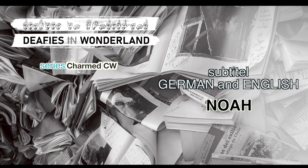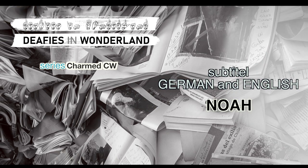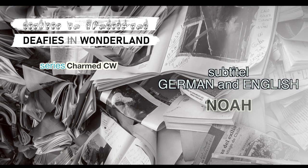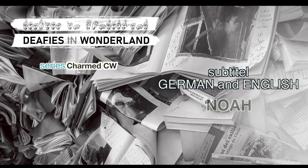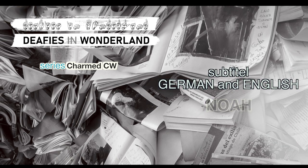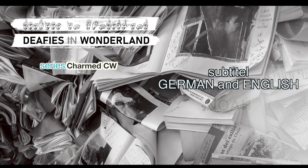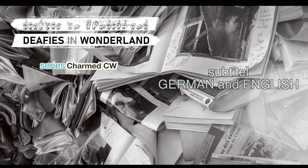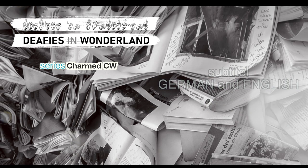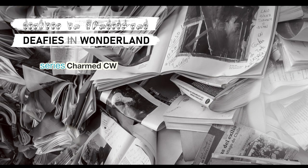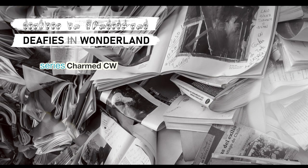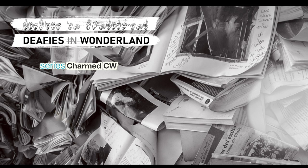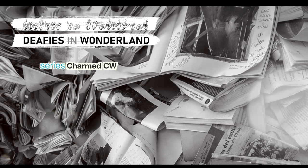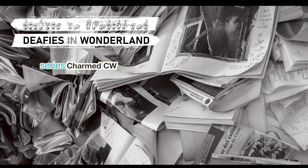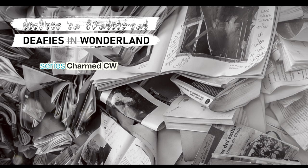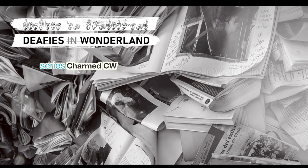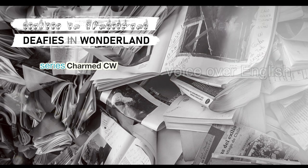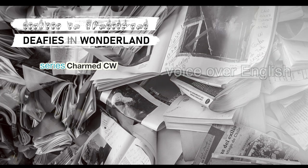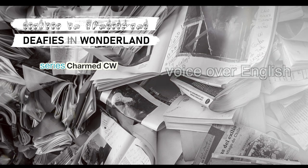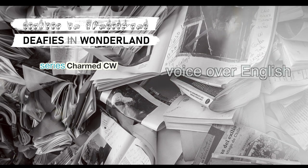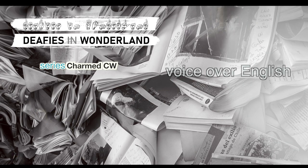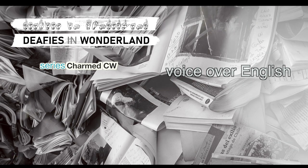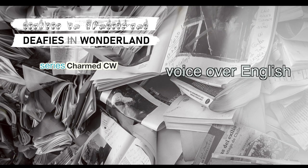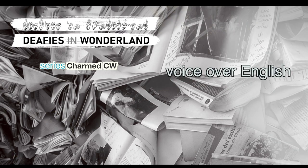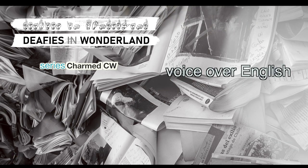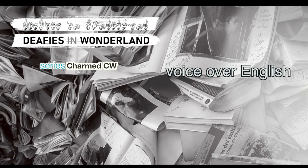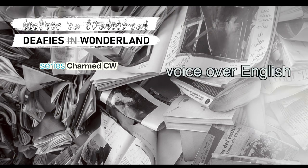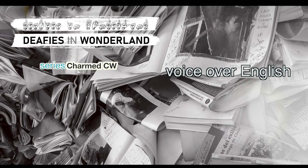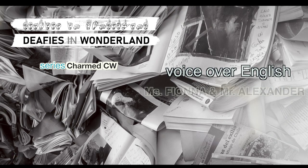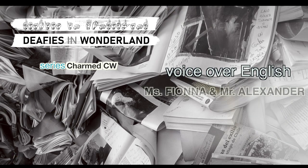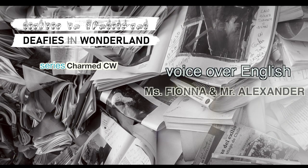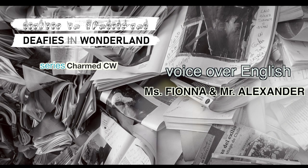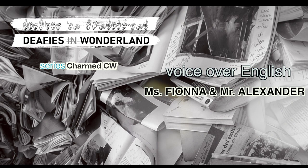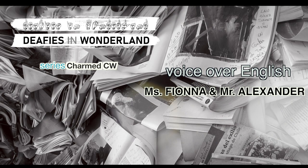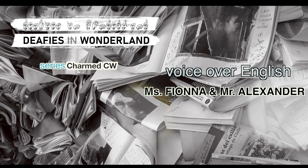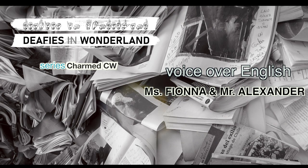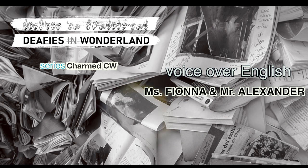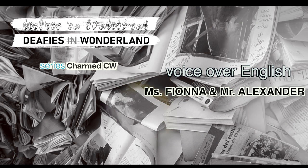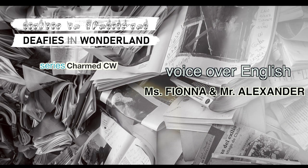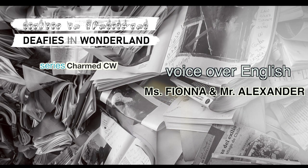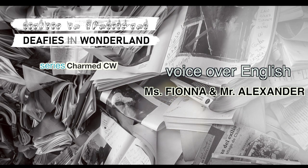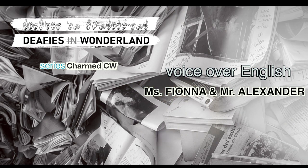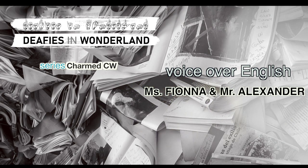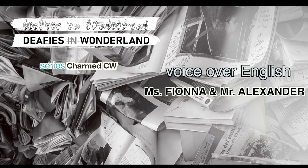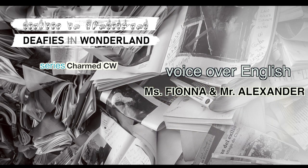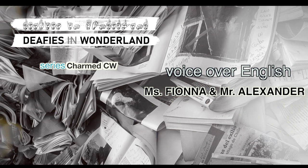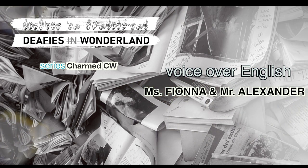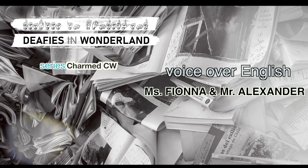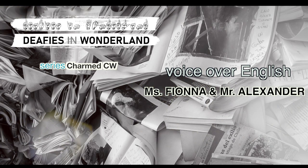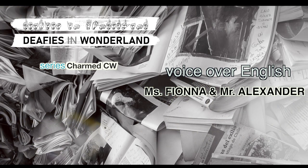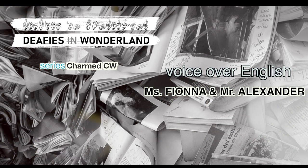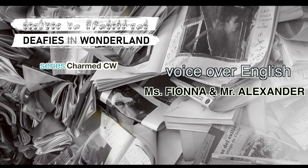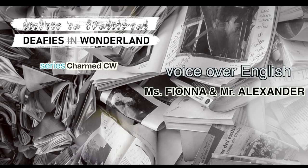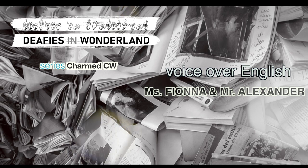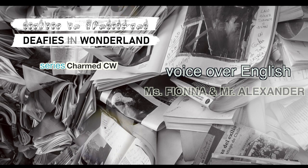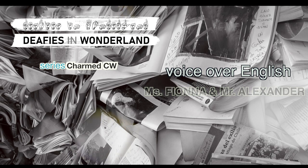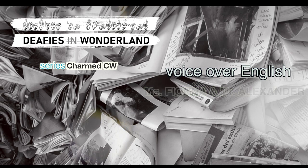I ate at Burger King today, Shelly And stood up to a boy who called me queer